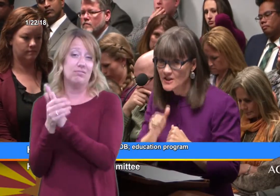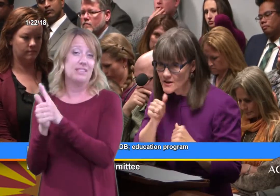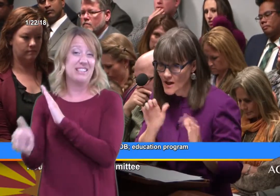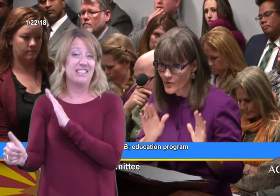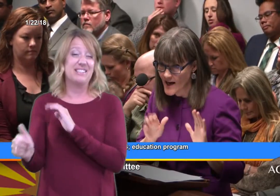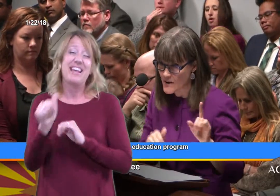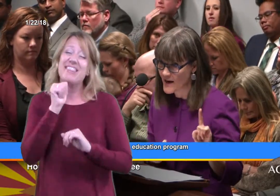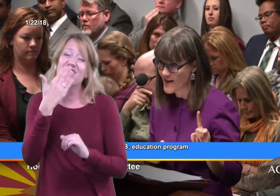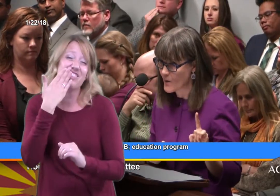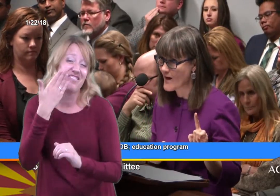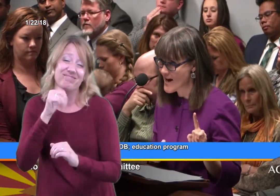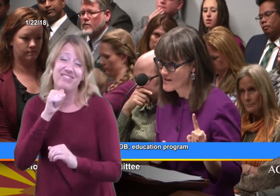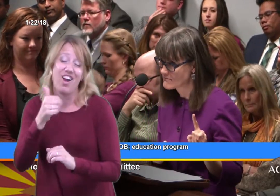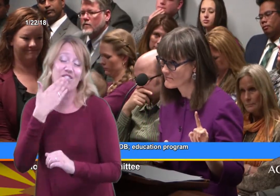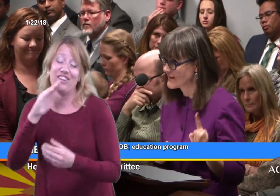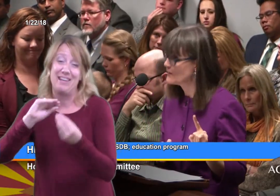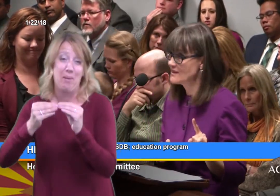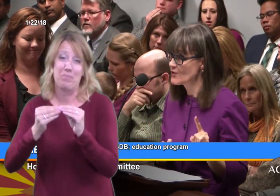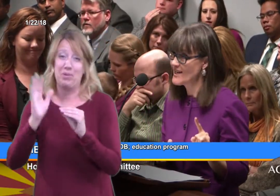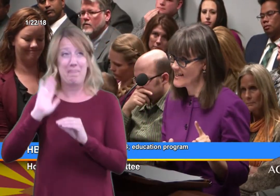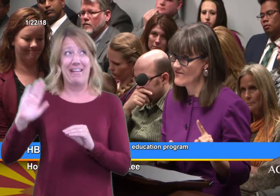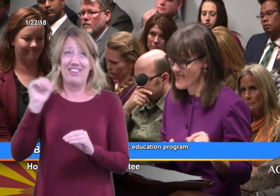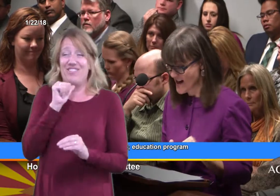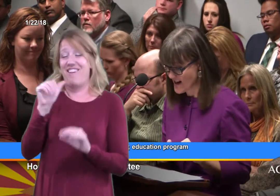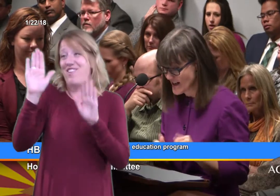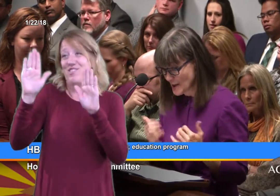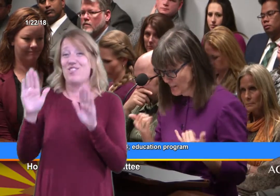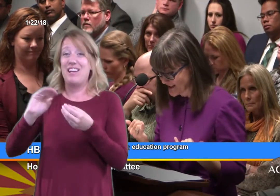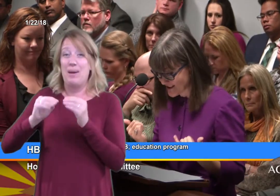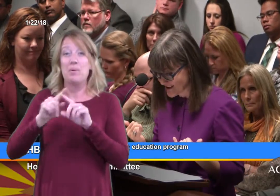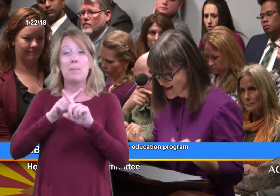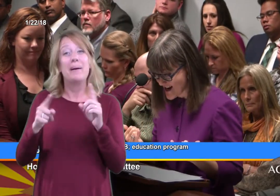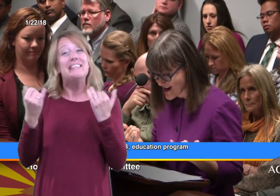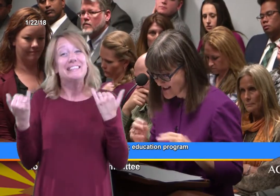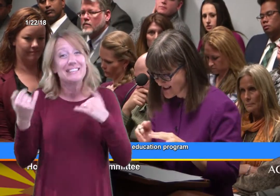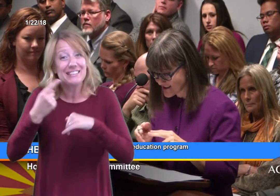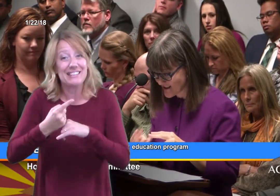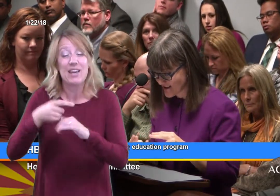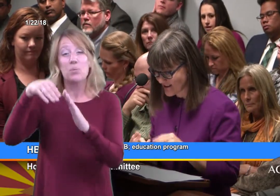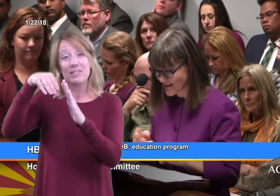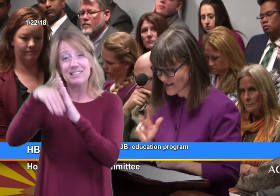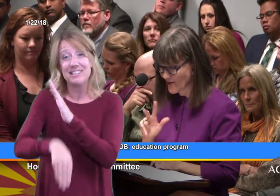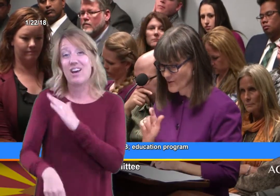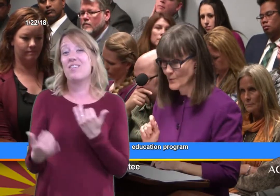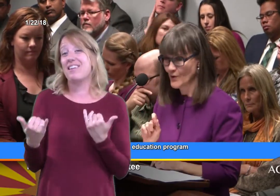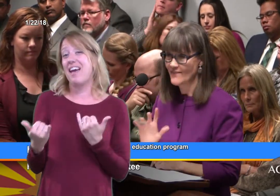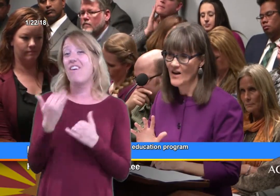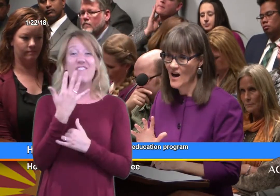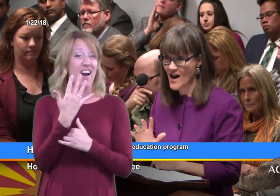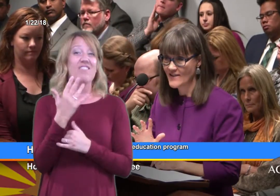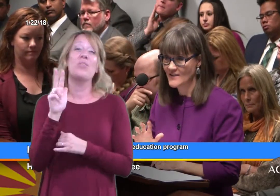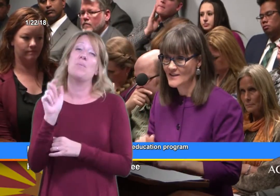Which is not great, by the way. That wasn't great. even then. But today that's declined to 3.5,